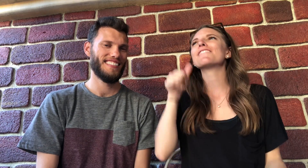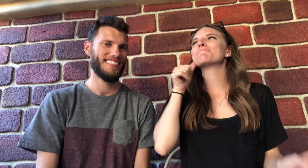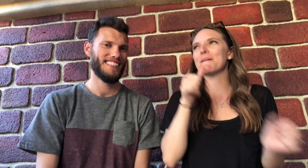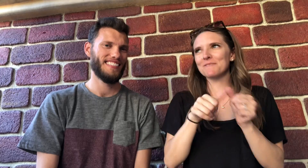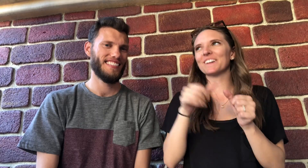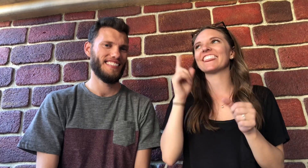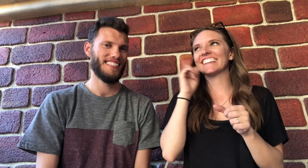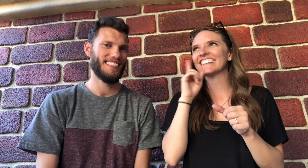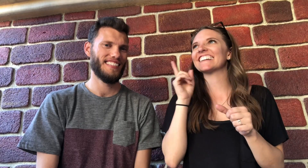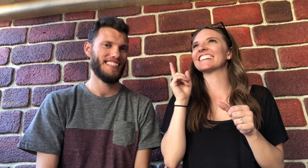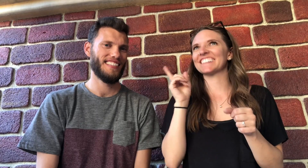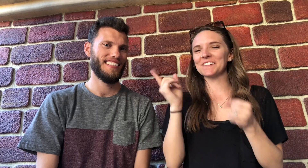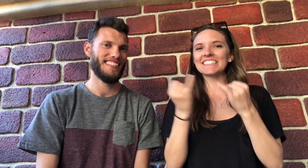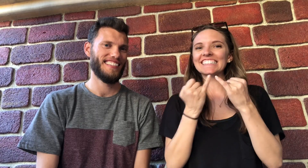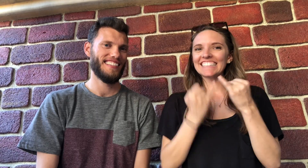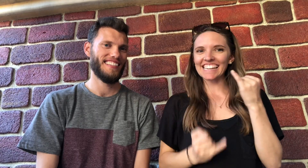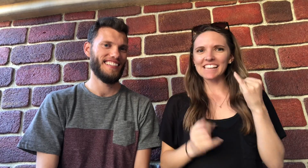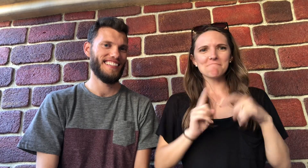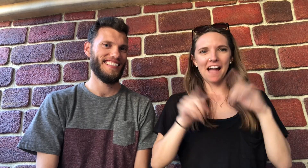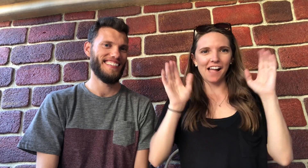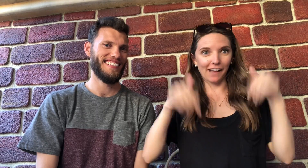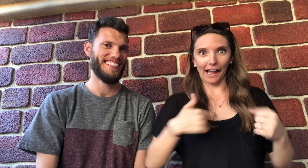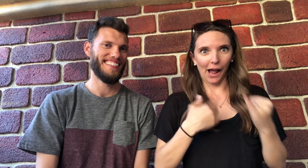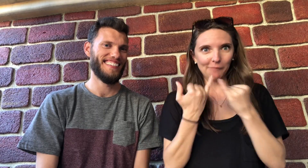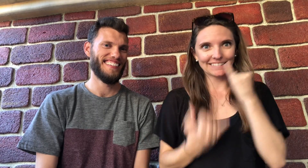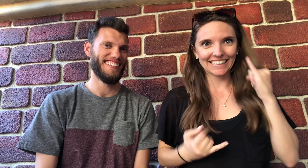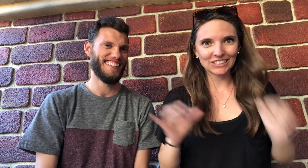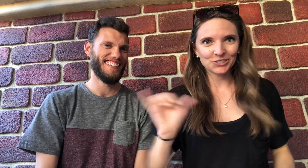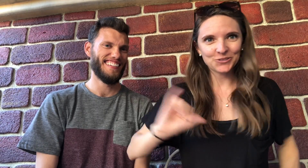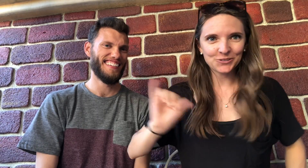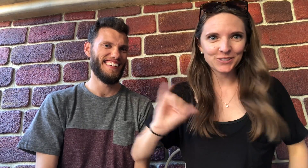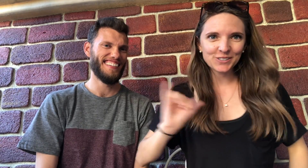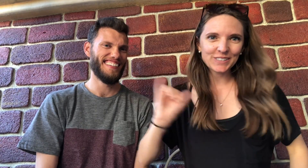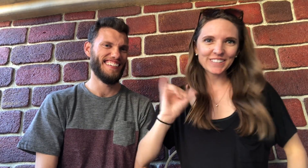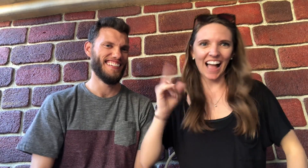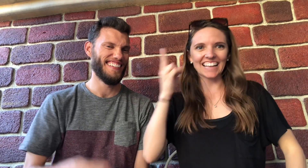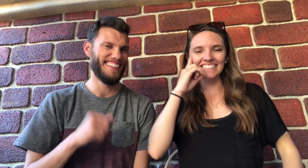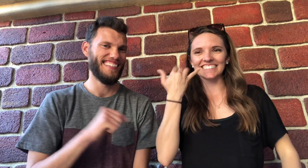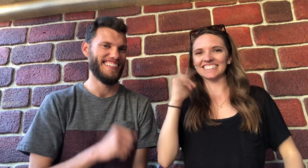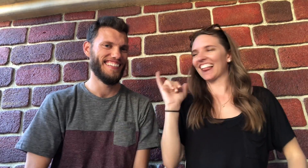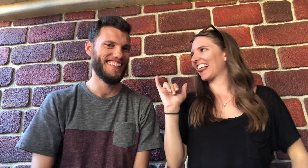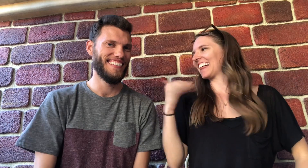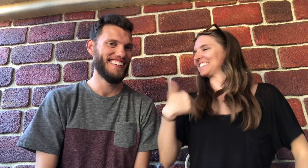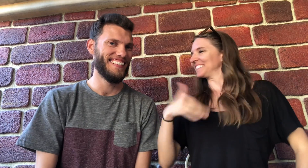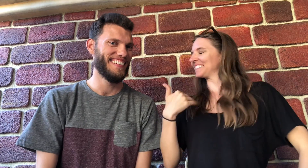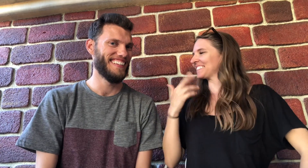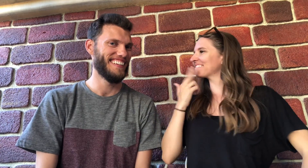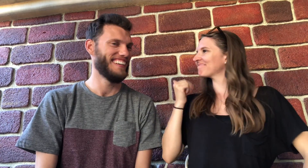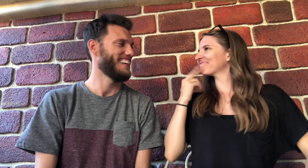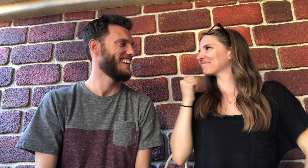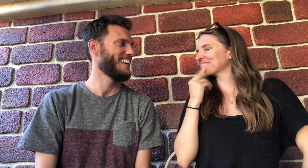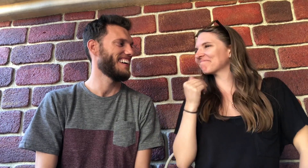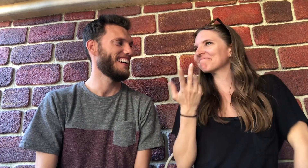I remember thinking you're skinny but I thought well I'm skinny too. I still thought you're cute.